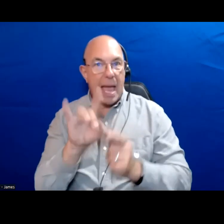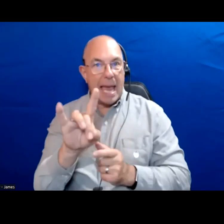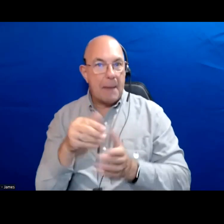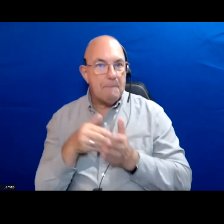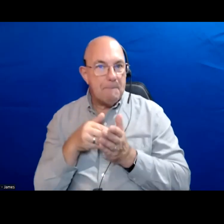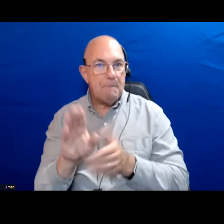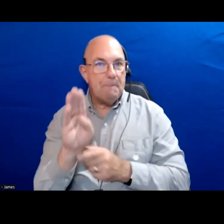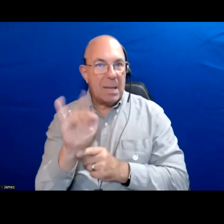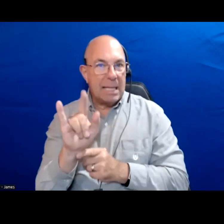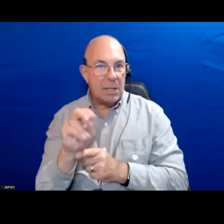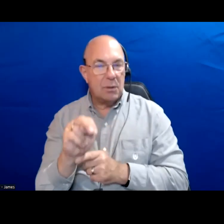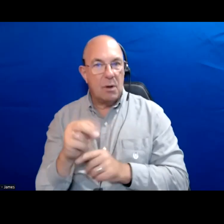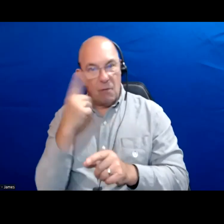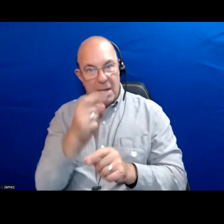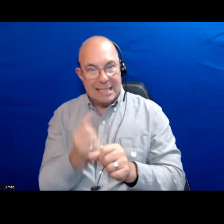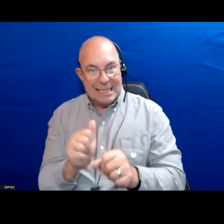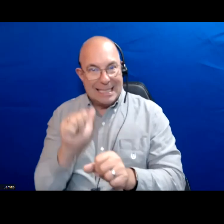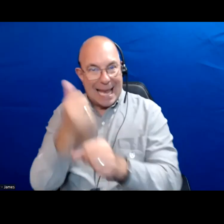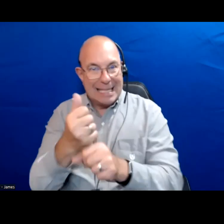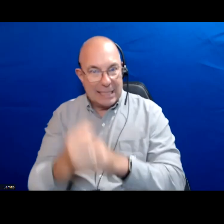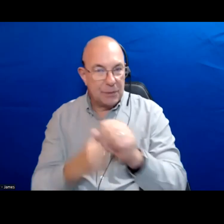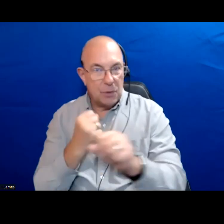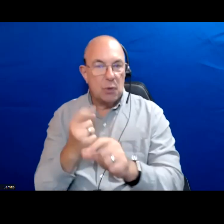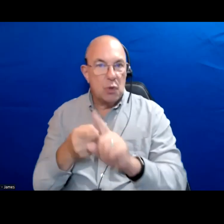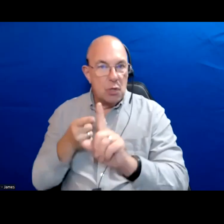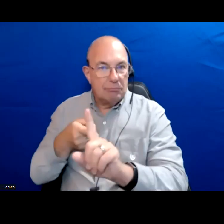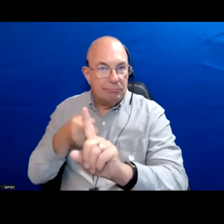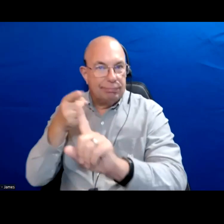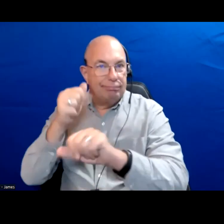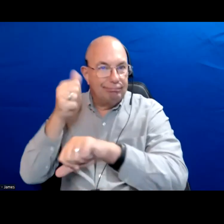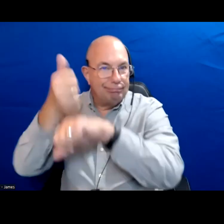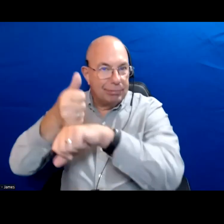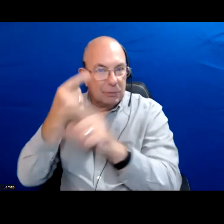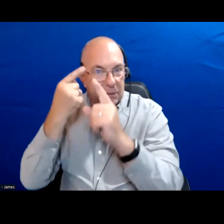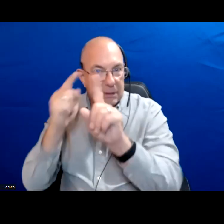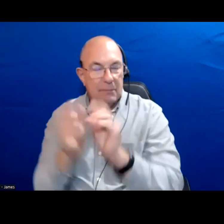over the next 10 years in order to meet the climate goals that are set which means the